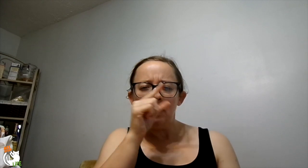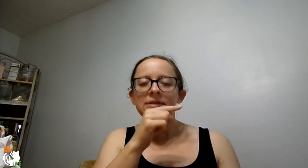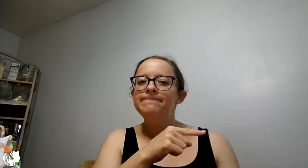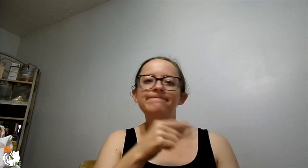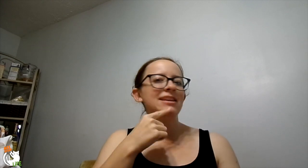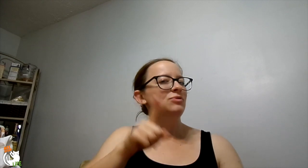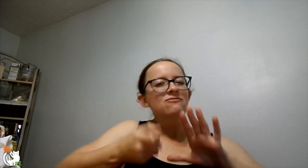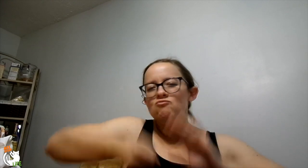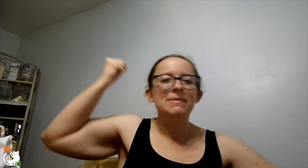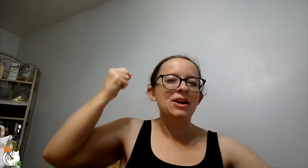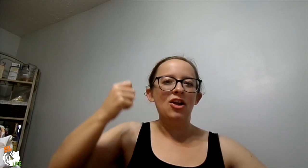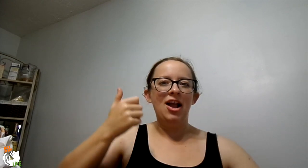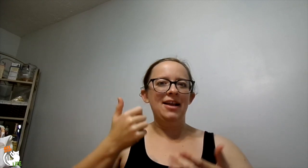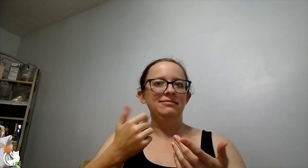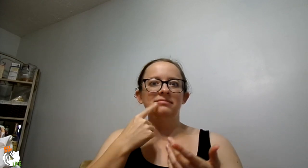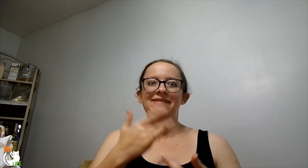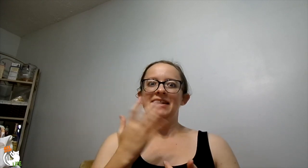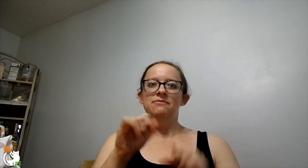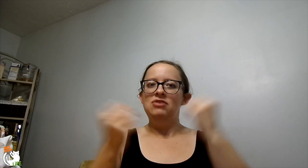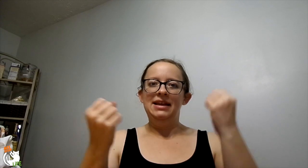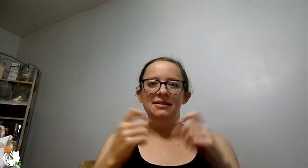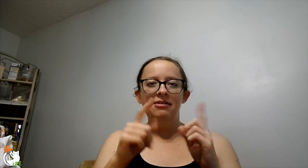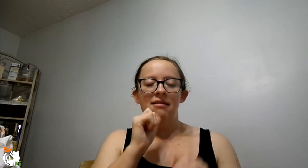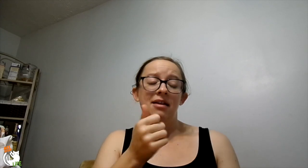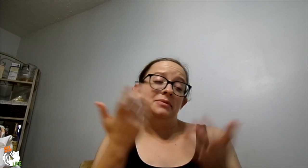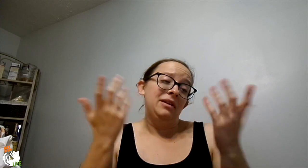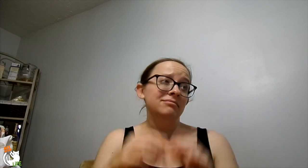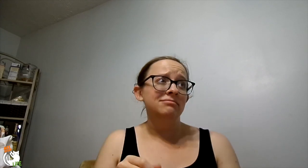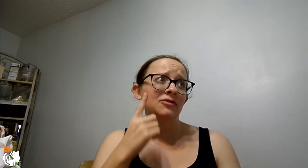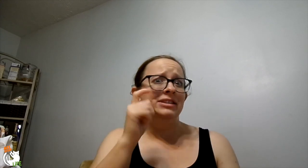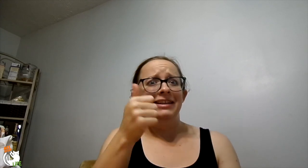So I Googled it and it was like, you just gotta rip it off. Feel like you're gonna break it but you're not.